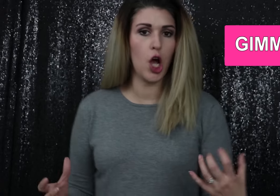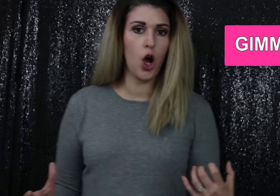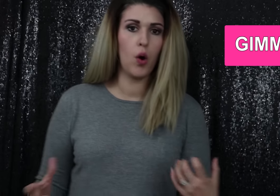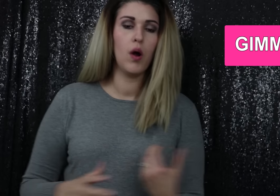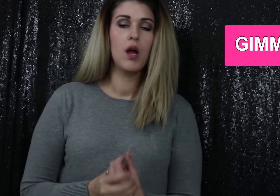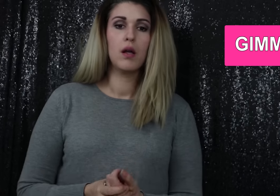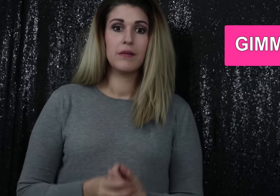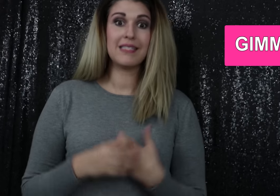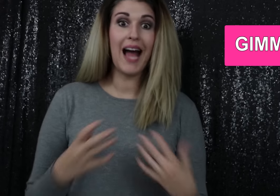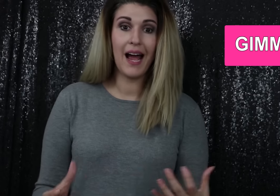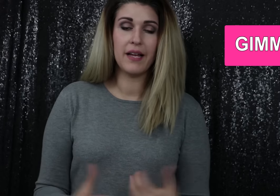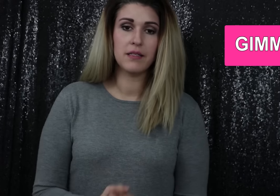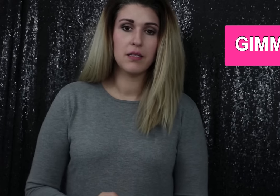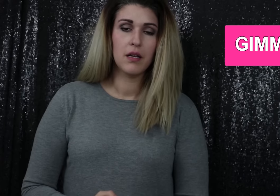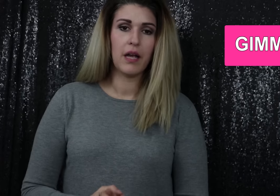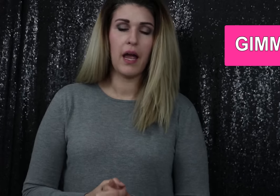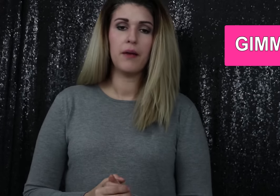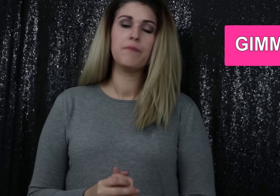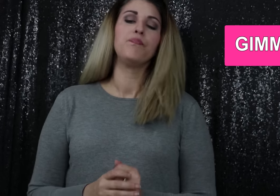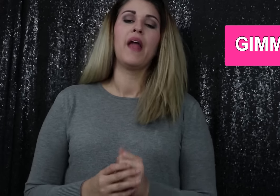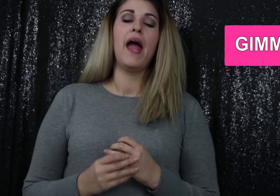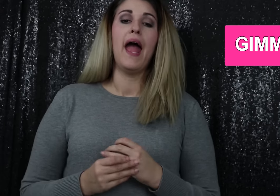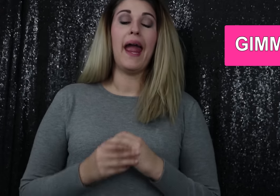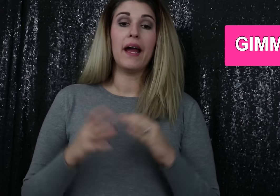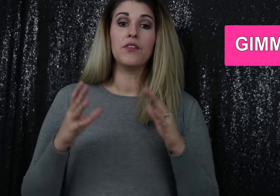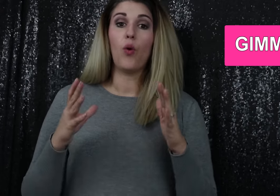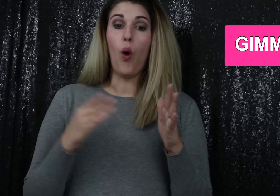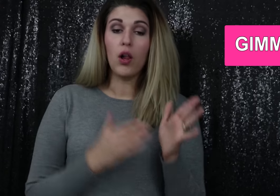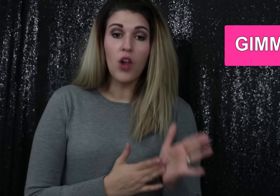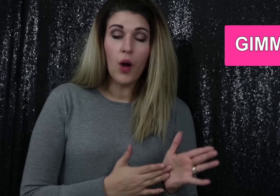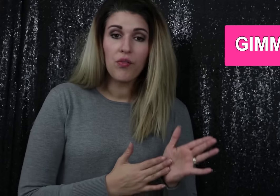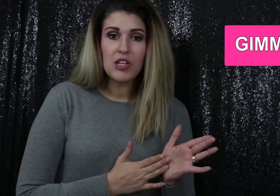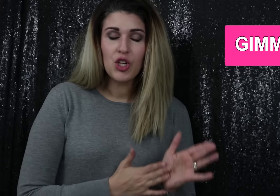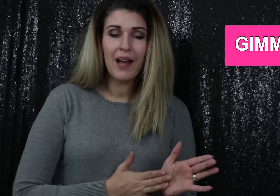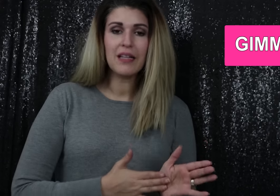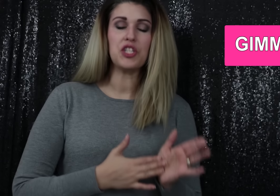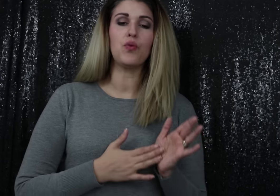know signs. Okay. And along with that checklist,